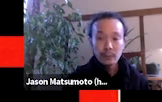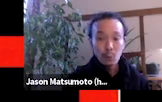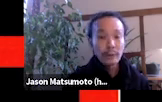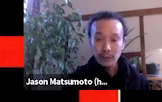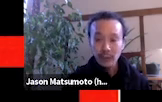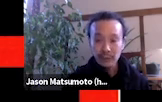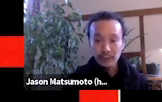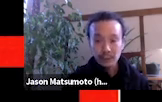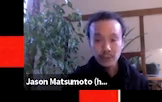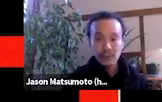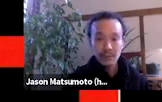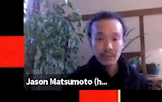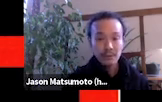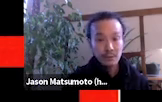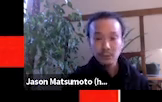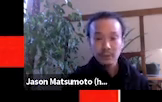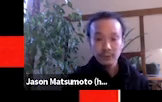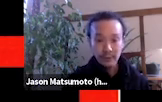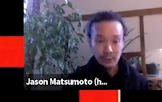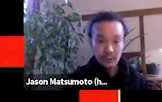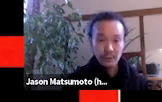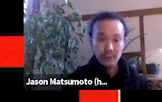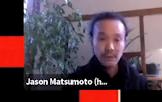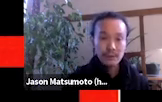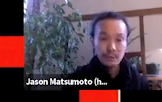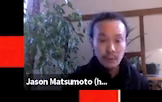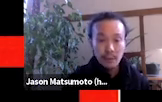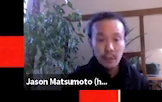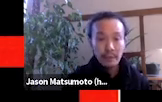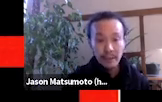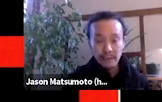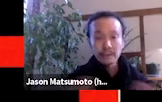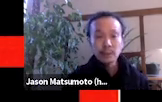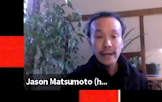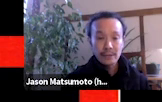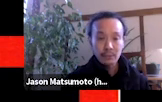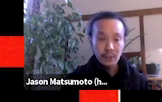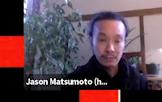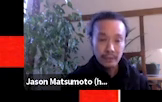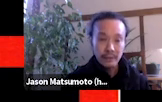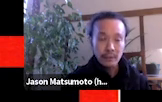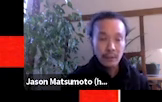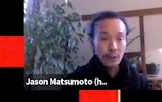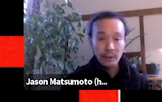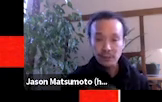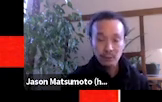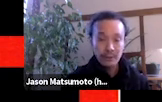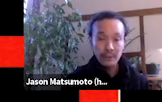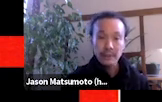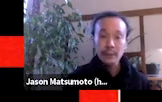one, for audiences with disabilities and two, for filmmakers with disabilities. And then as the point was made all across the board today,